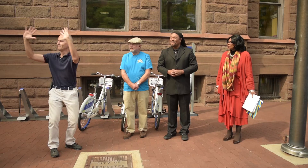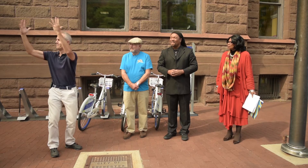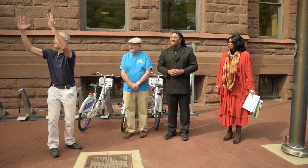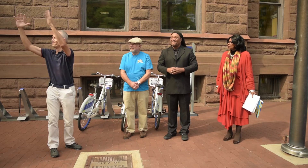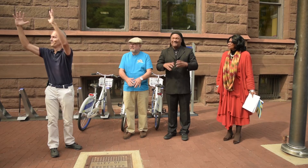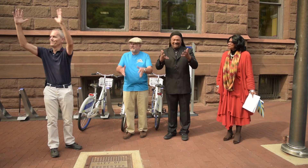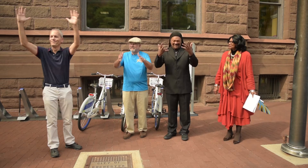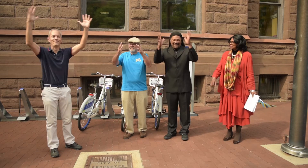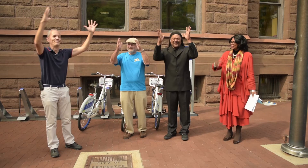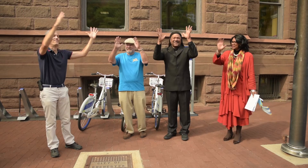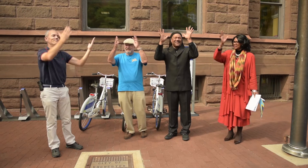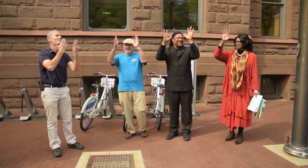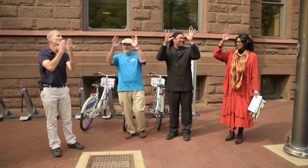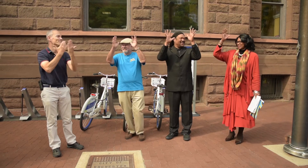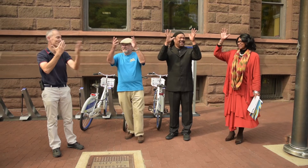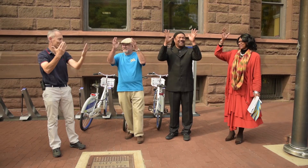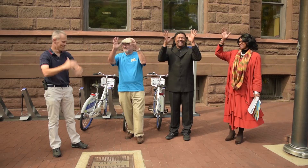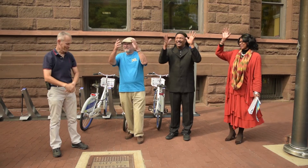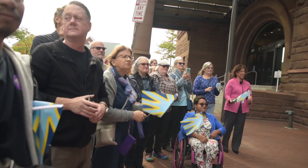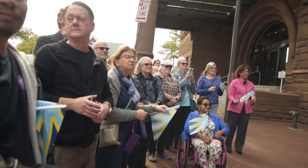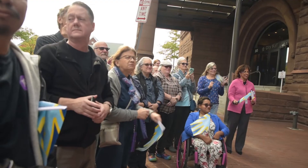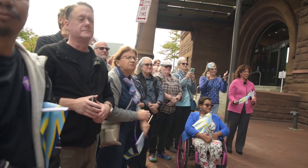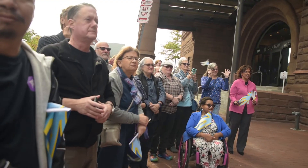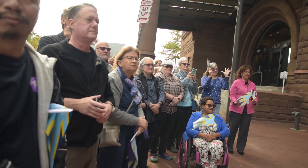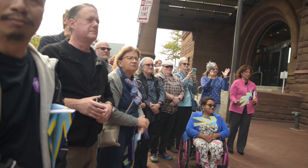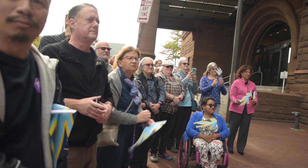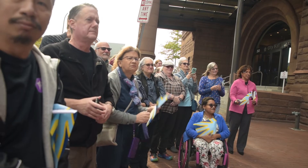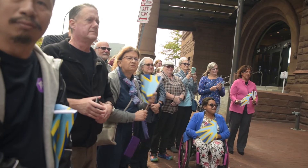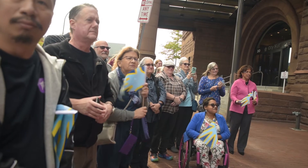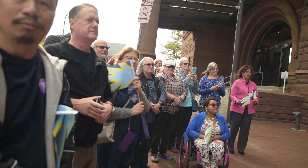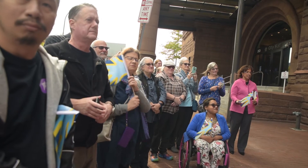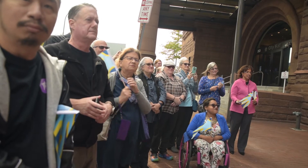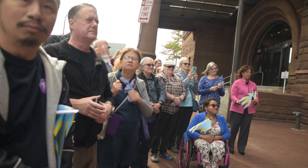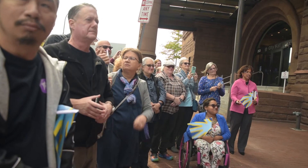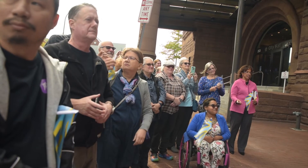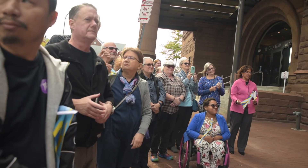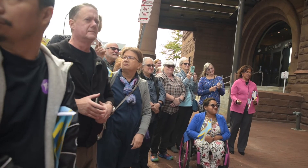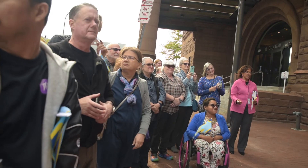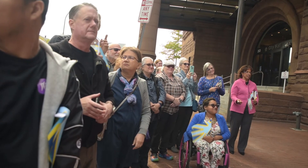the inclusion of all those aspects of the deaf community. Thank you all so much.